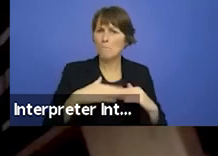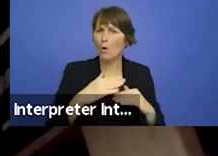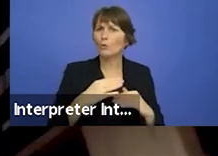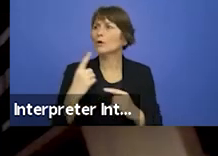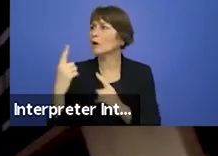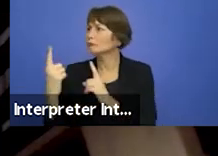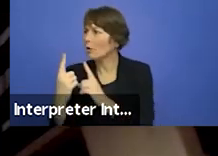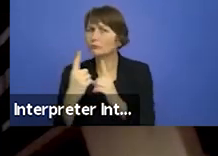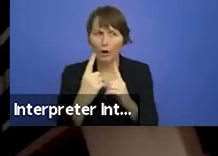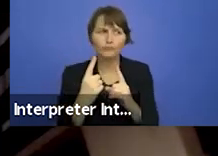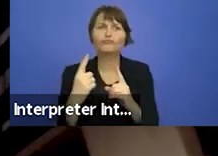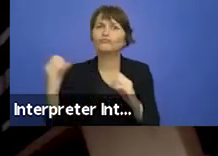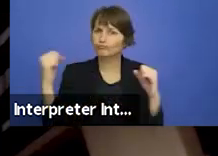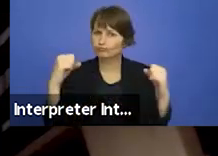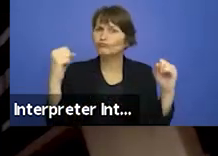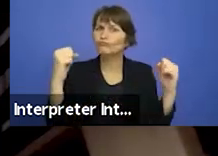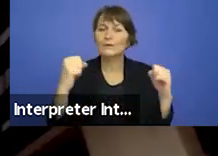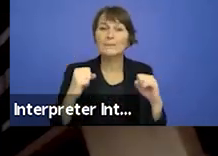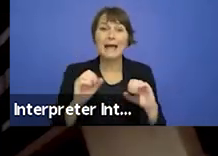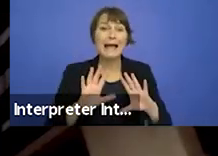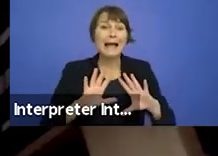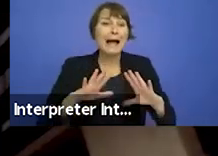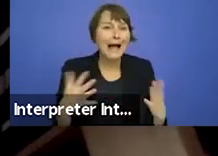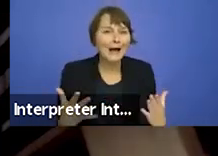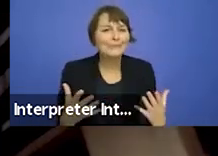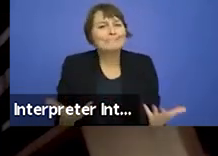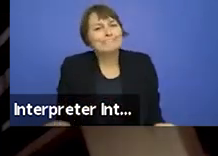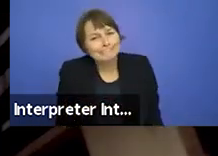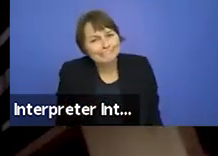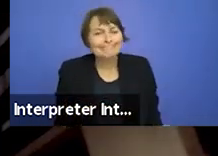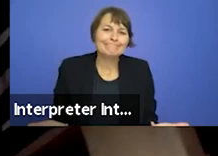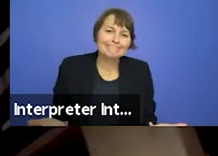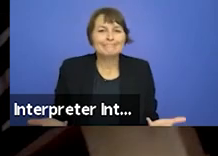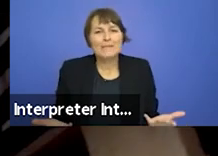We may not know how to make it happen, perhaps the shows themselves will have to scatter across